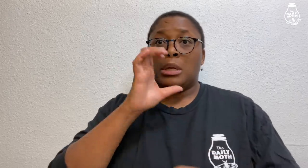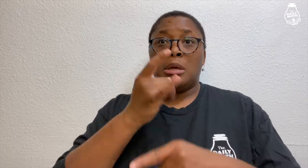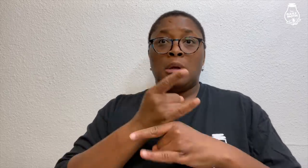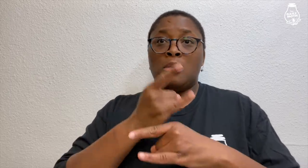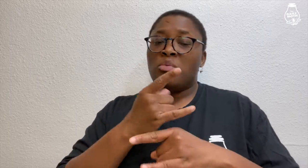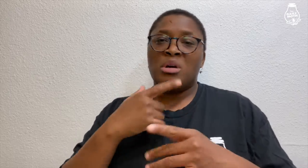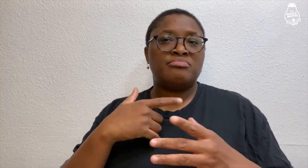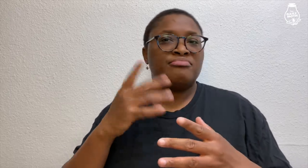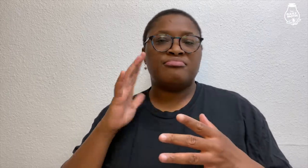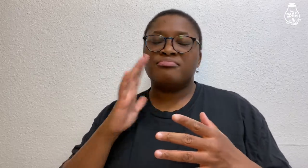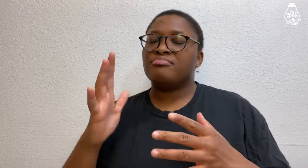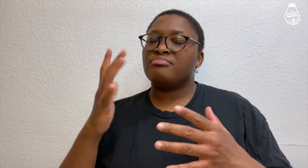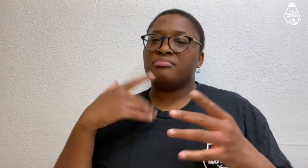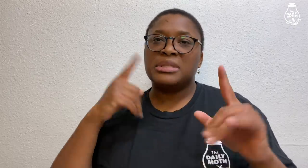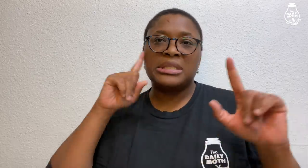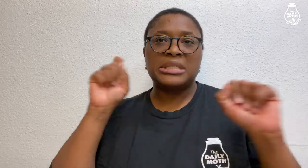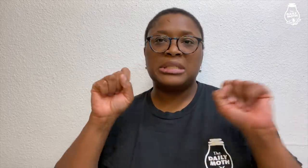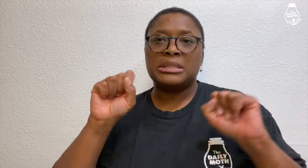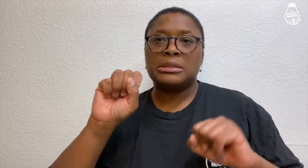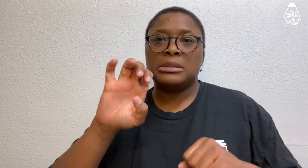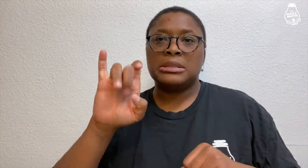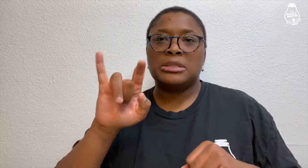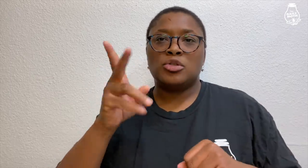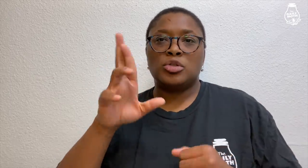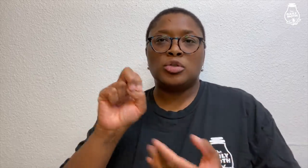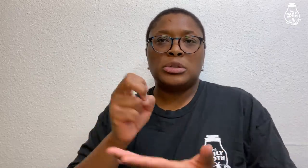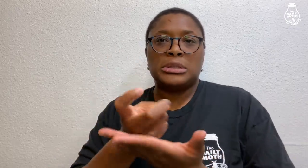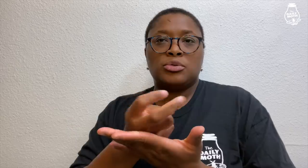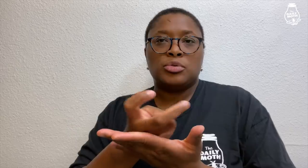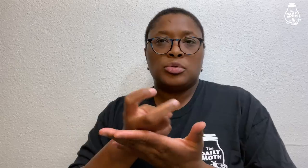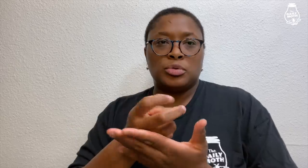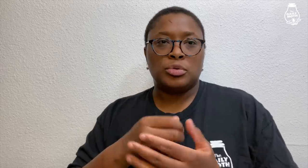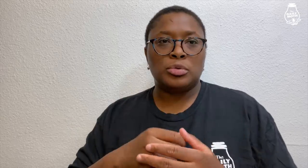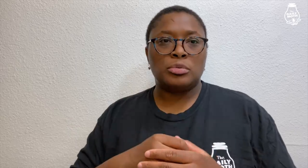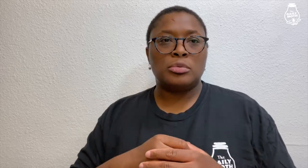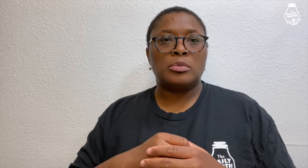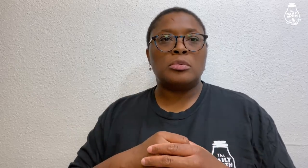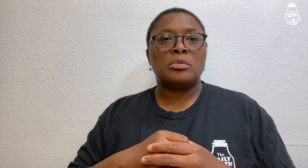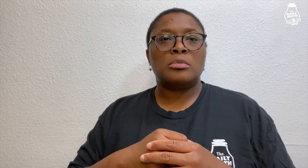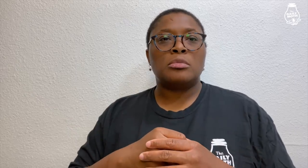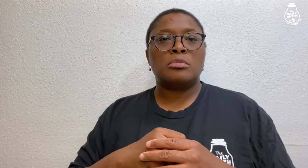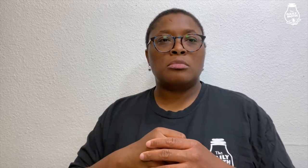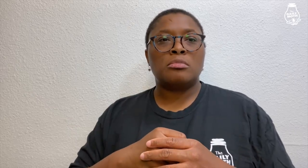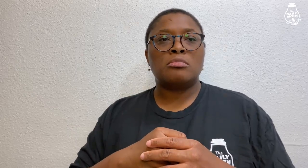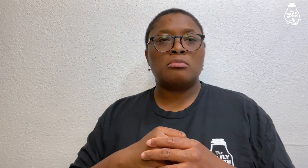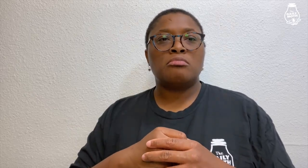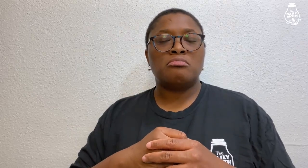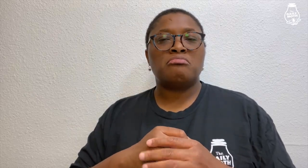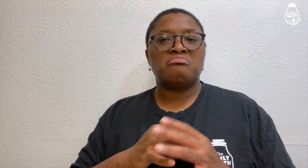If I drink alcohol, I will have a seizure."